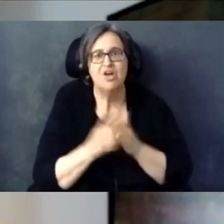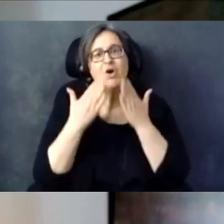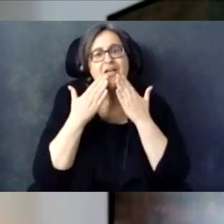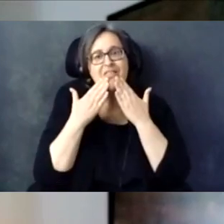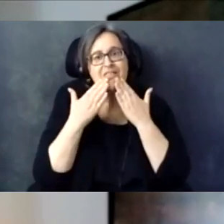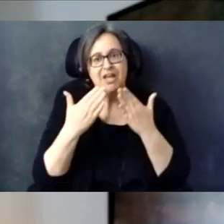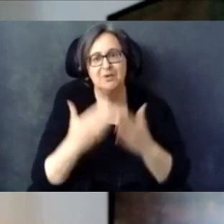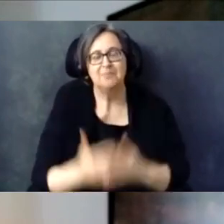Thank you.